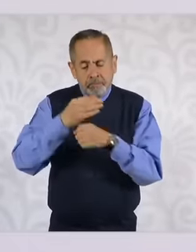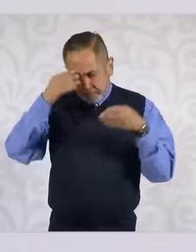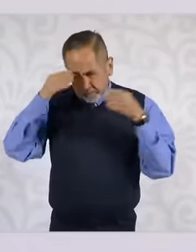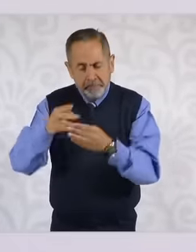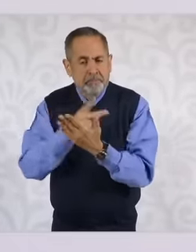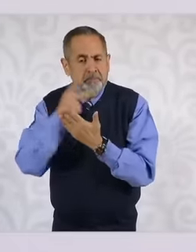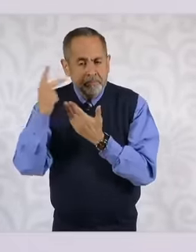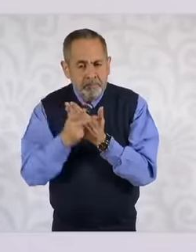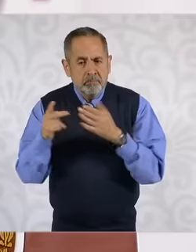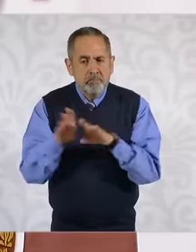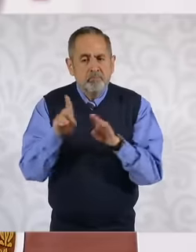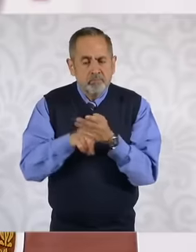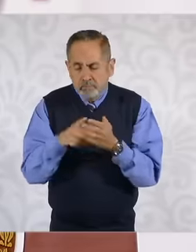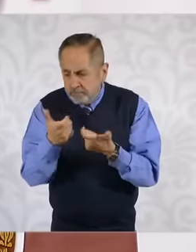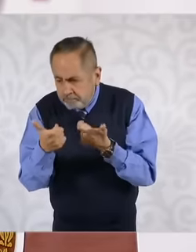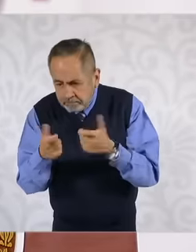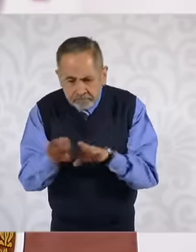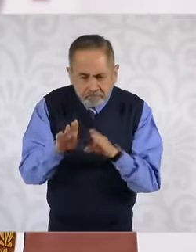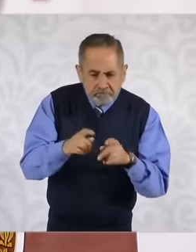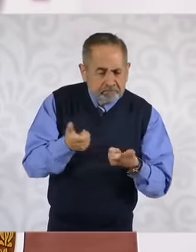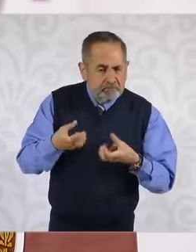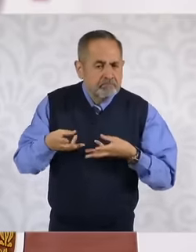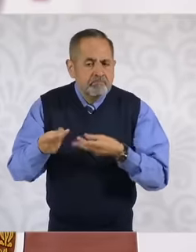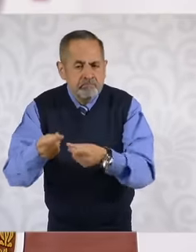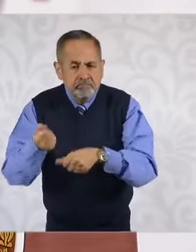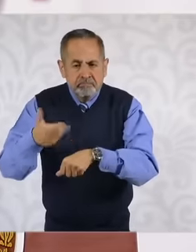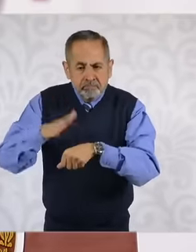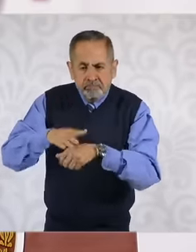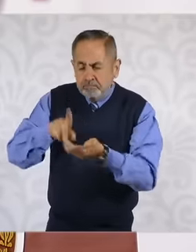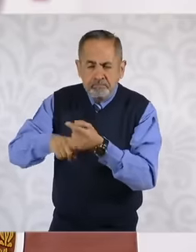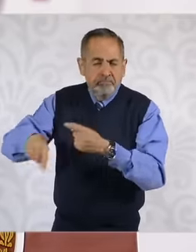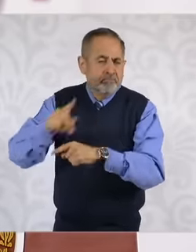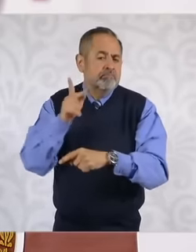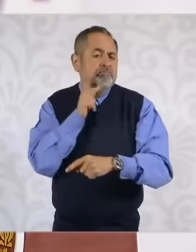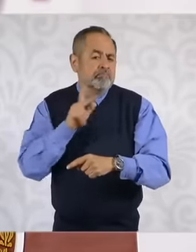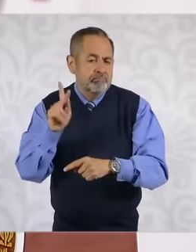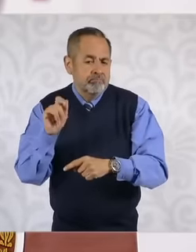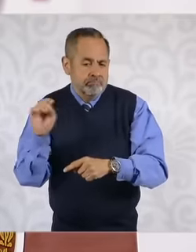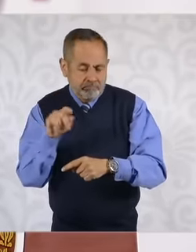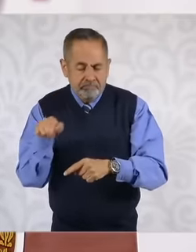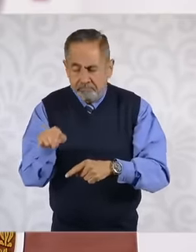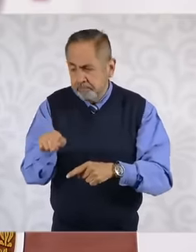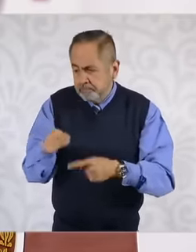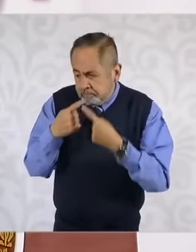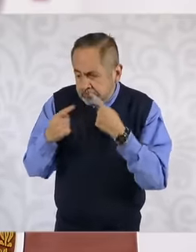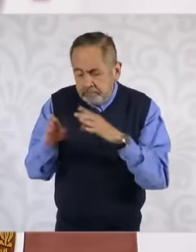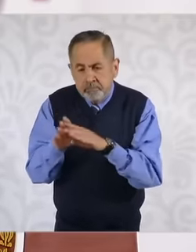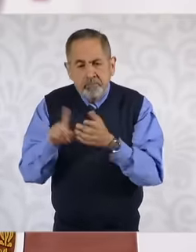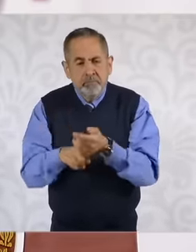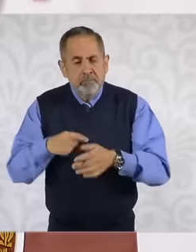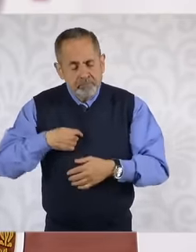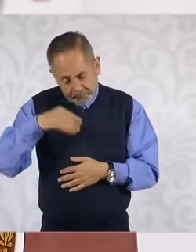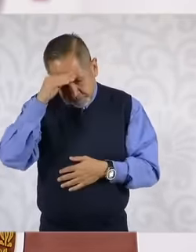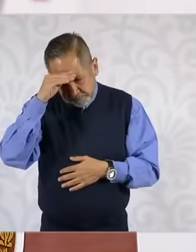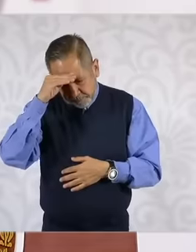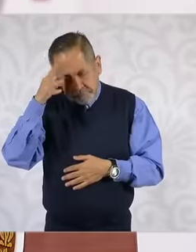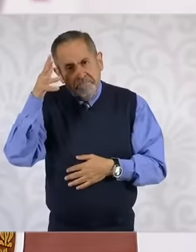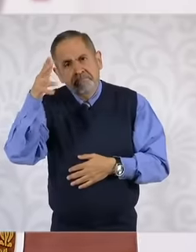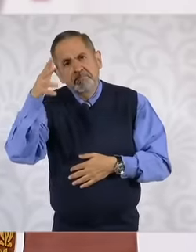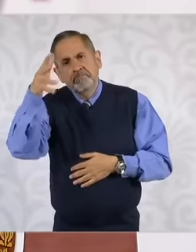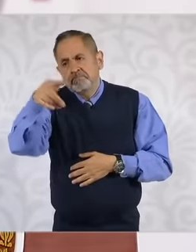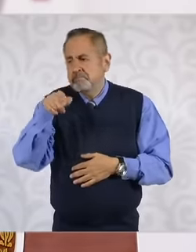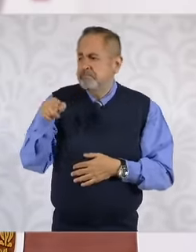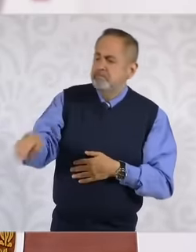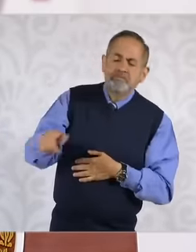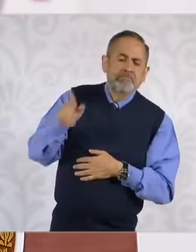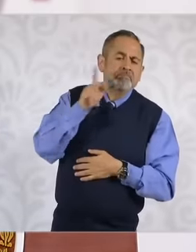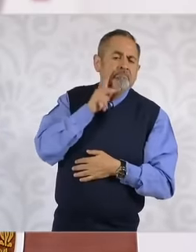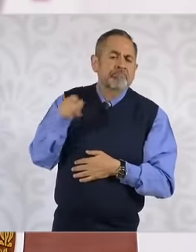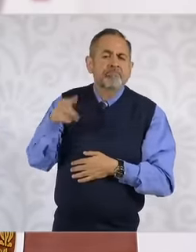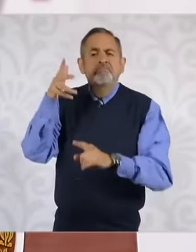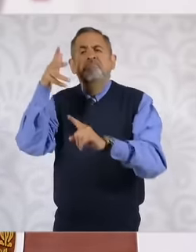to finances, administration of Pemex but also the long-term vision for Pemex. As